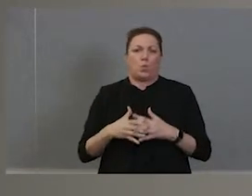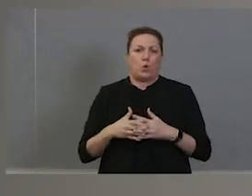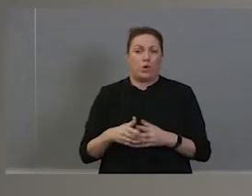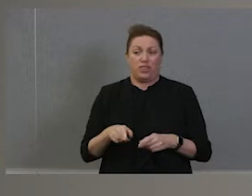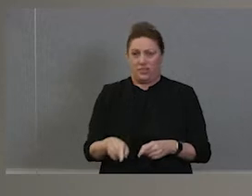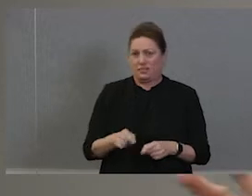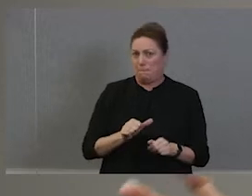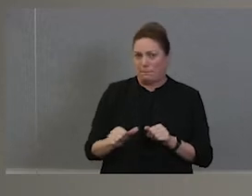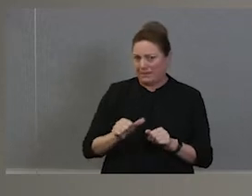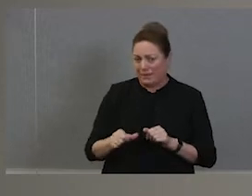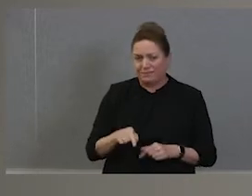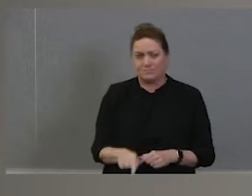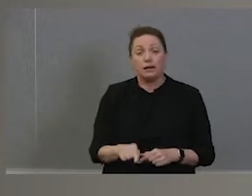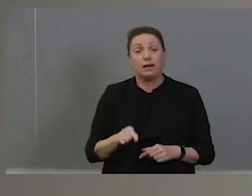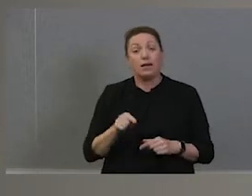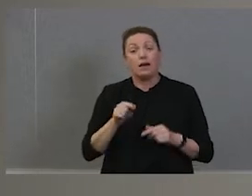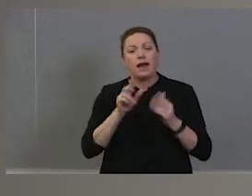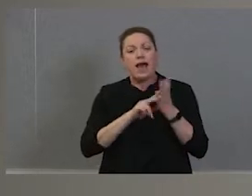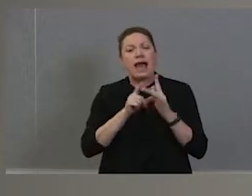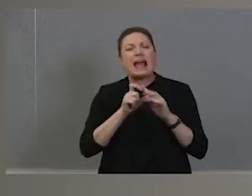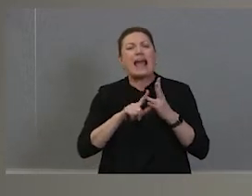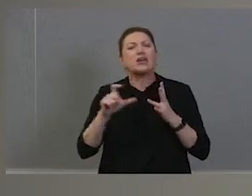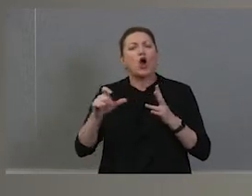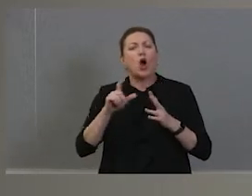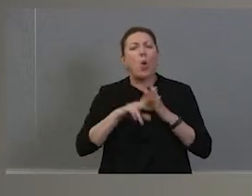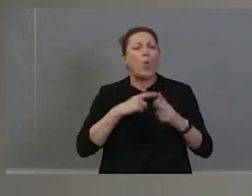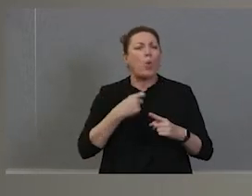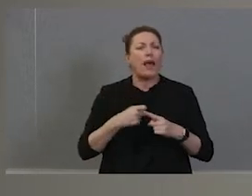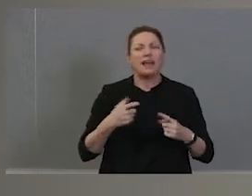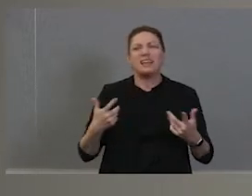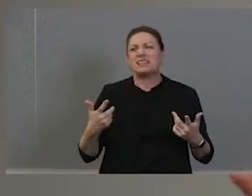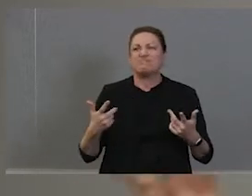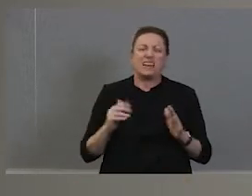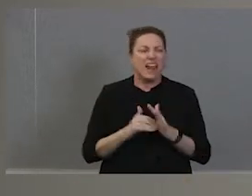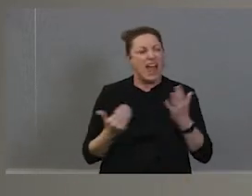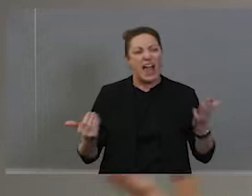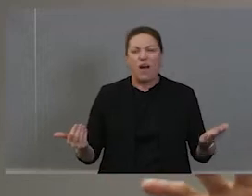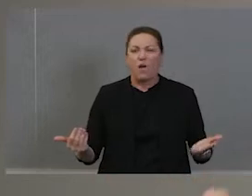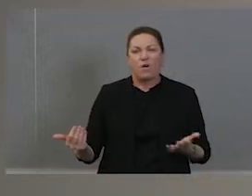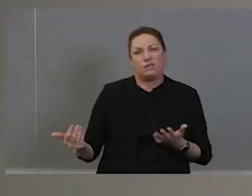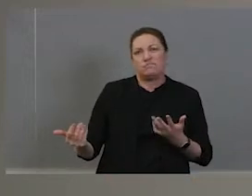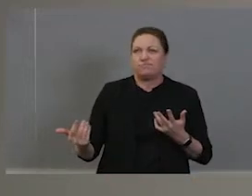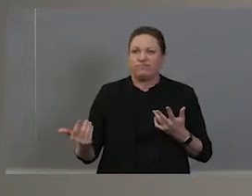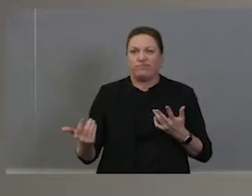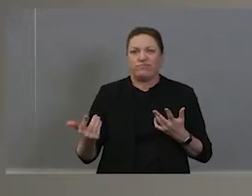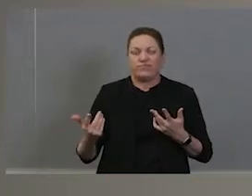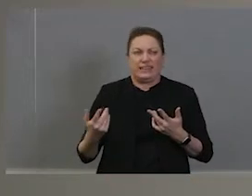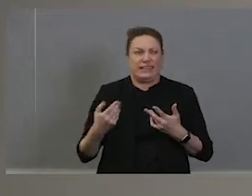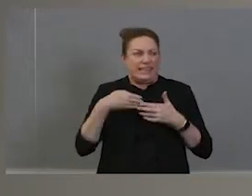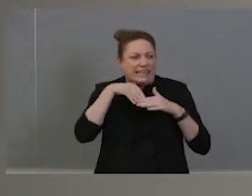been getting closed up and have an all entertainment in buildings in the Opera House or indoors